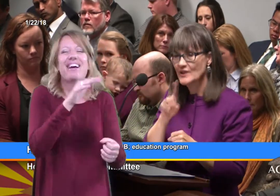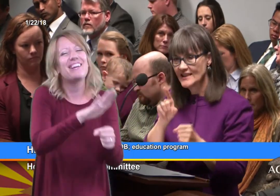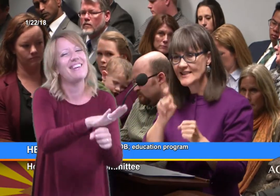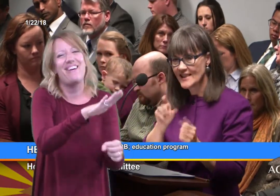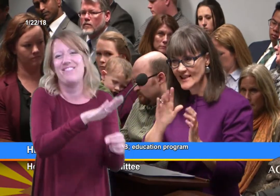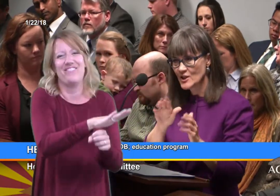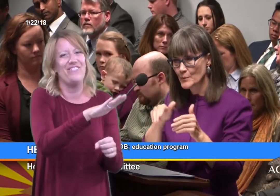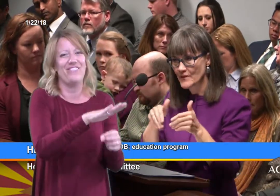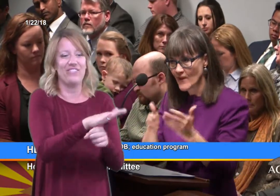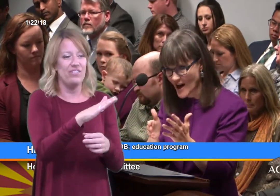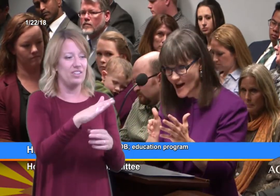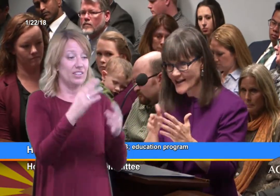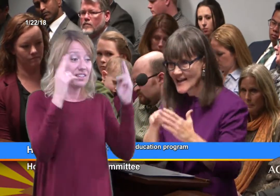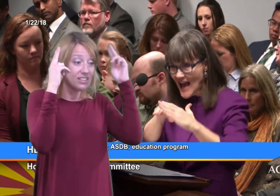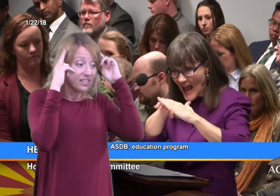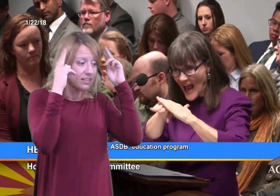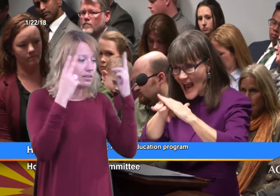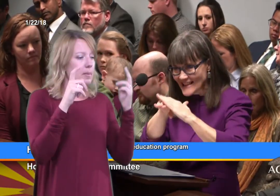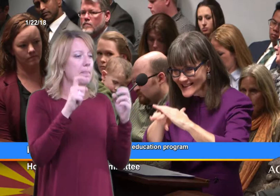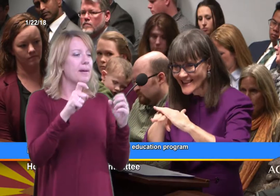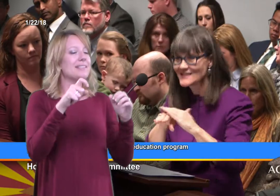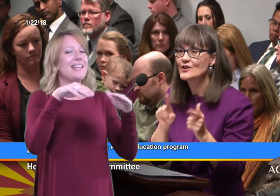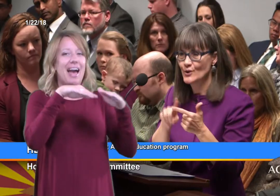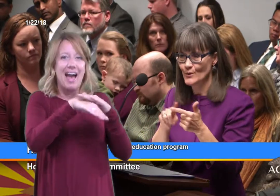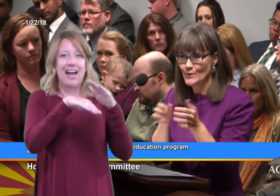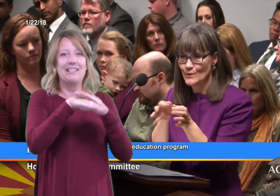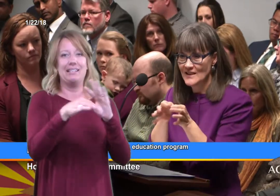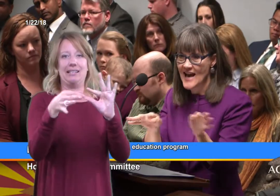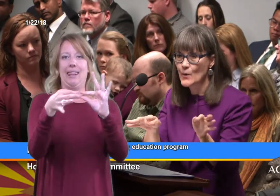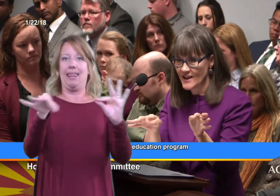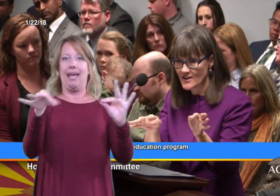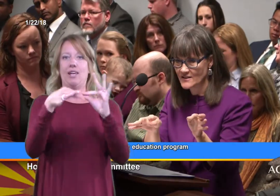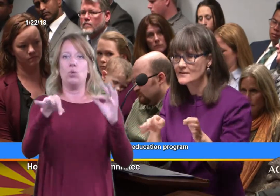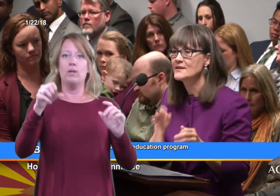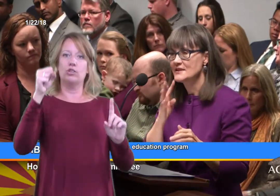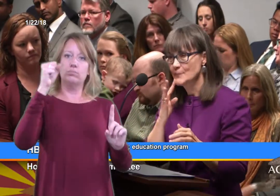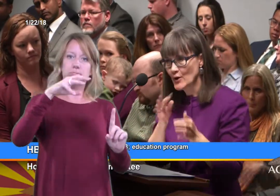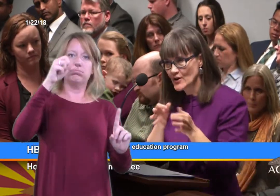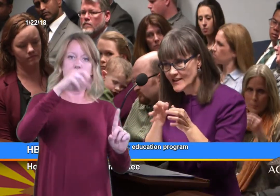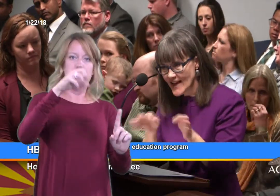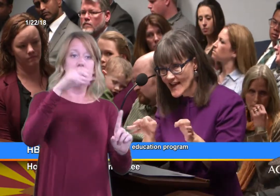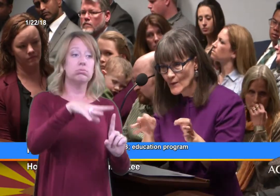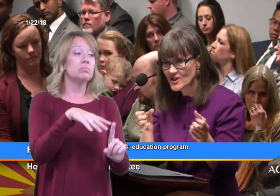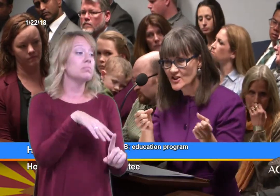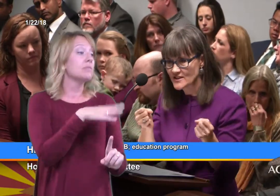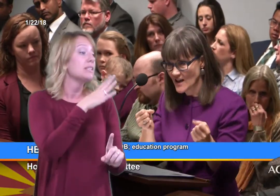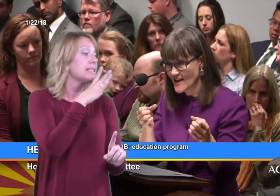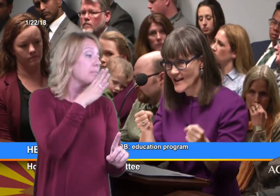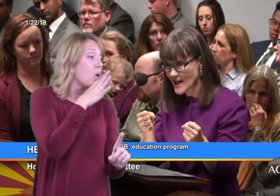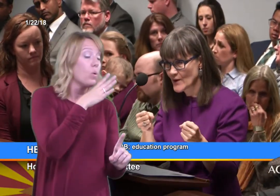You really need to provide access to language. Spoken language, sign language,